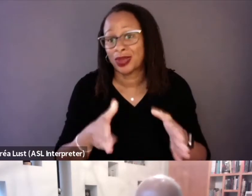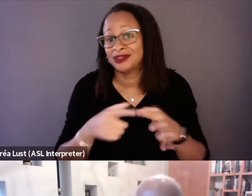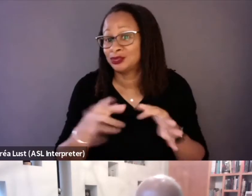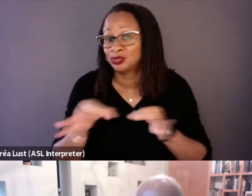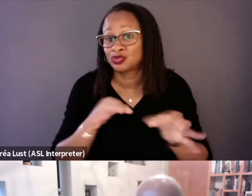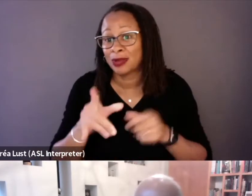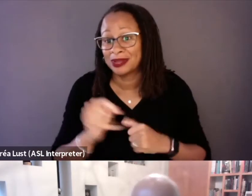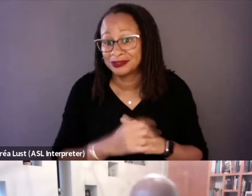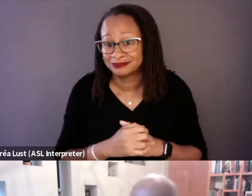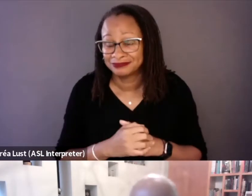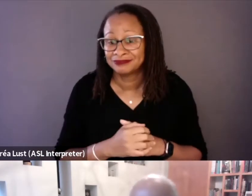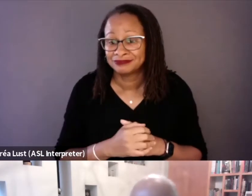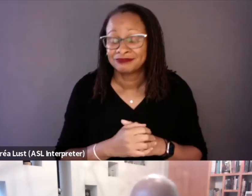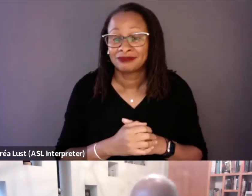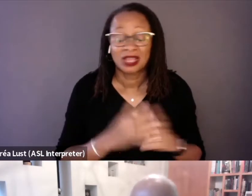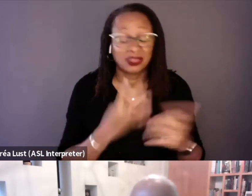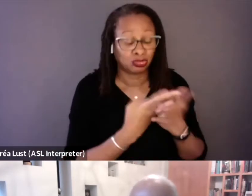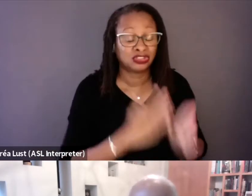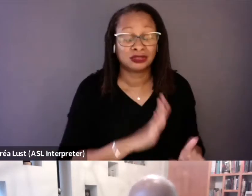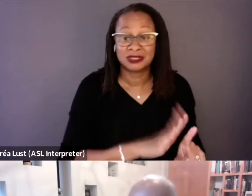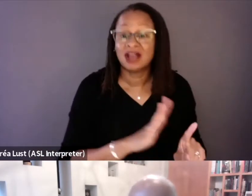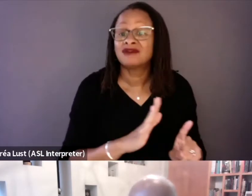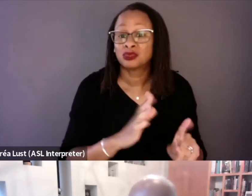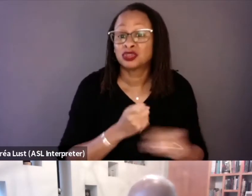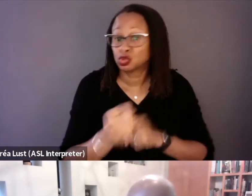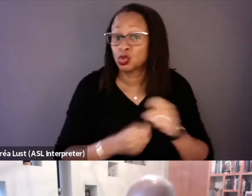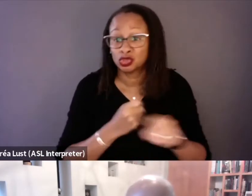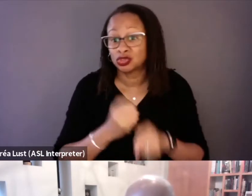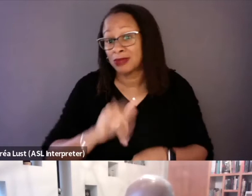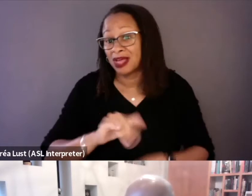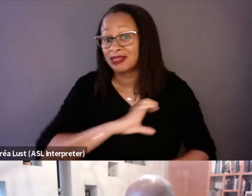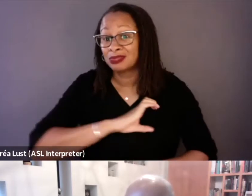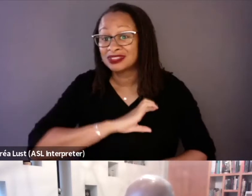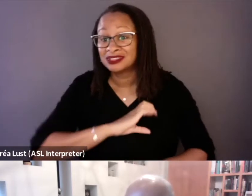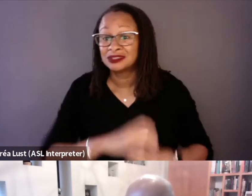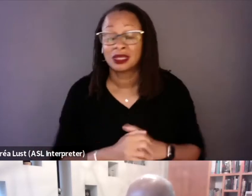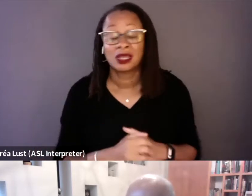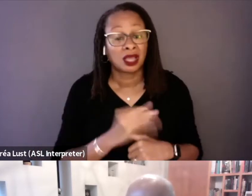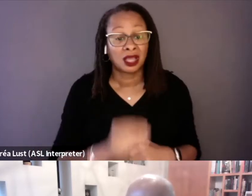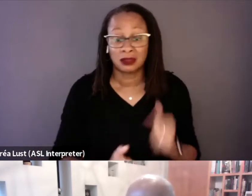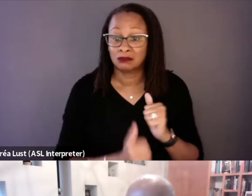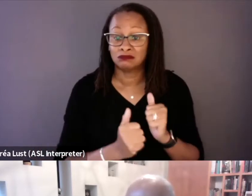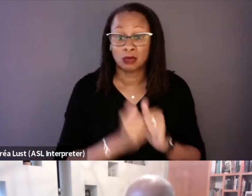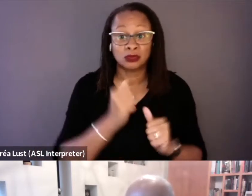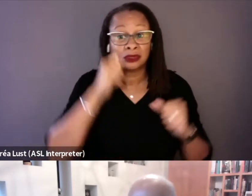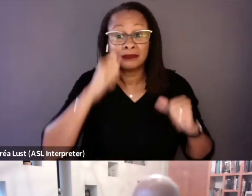except that the prisoners were tortured. And the amazing thing about it is that the people